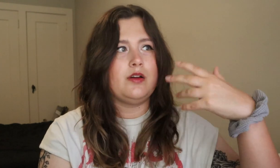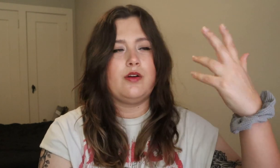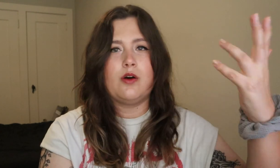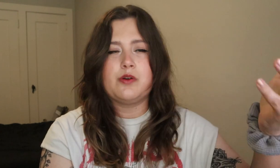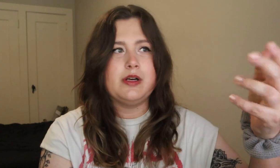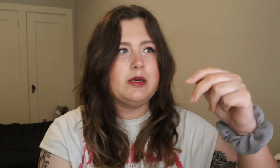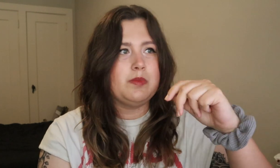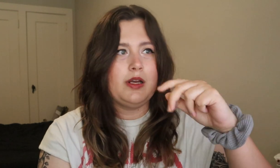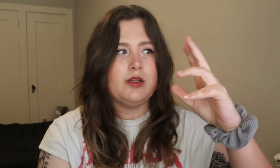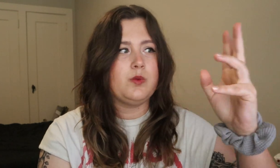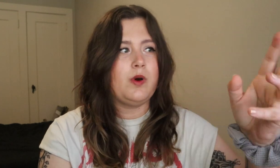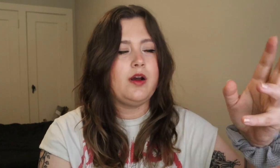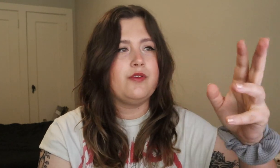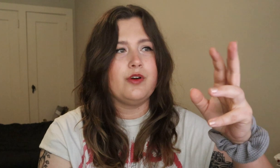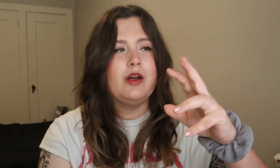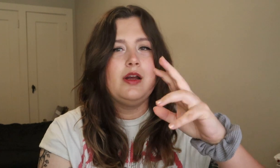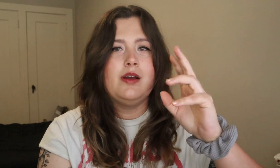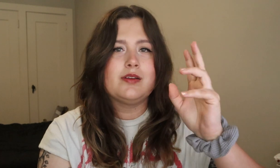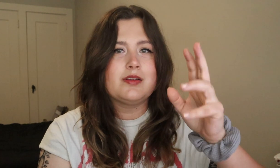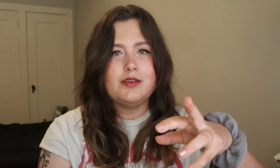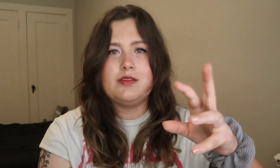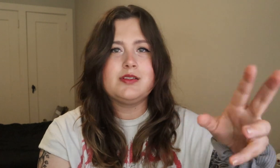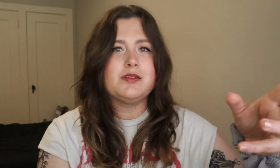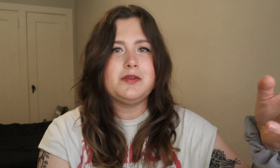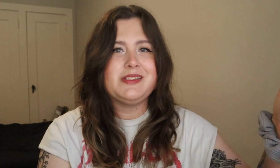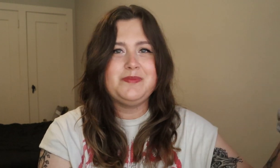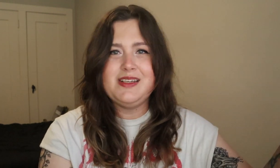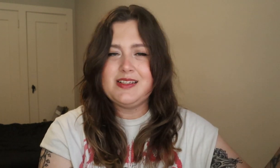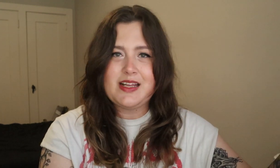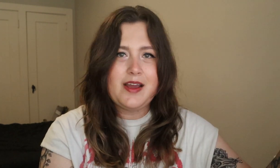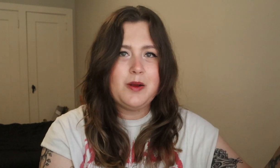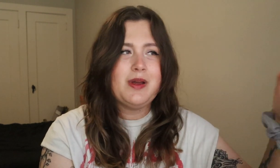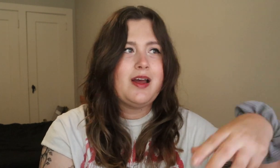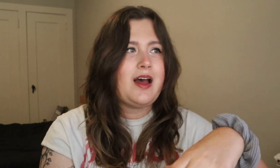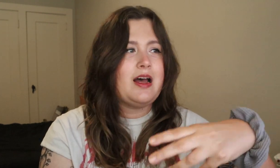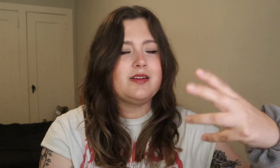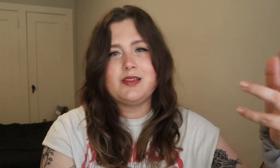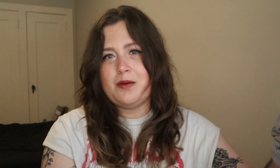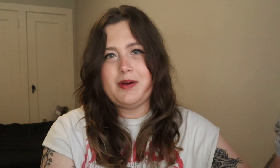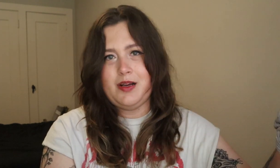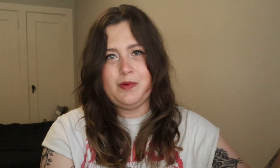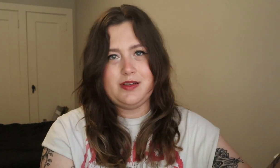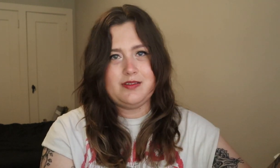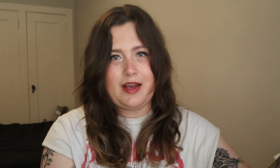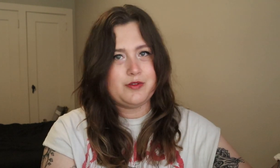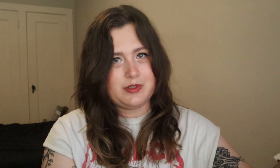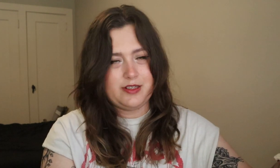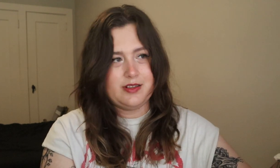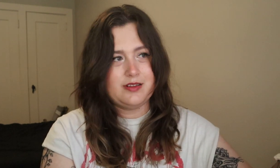and our cochlear implants, whatever, still, isn't going to be the same as somebody with natural hearing.